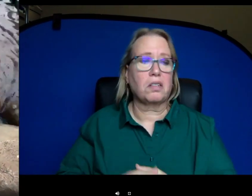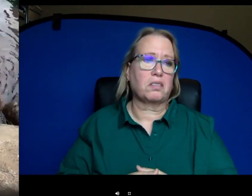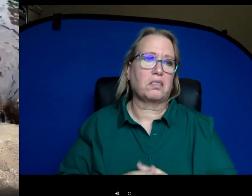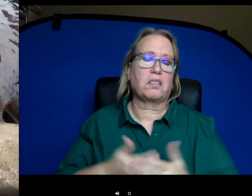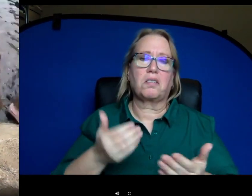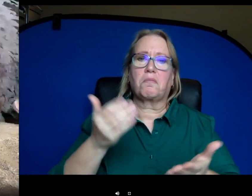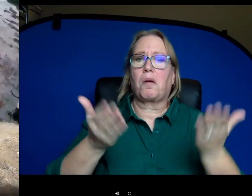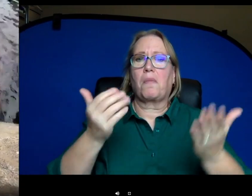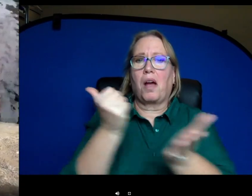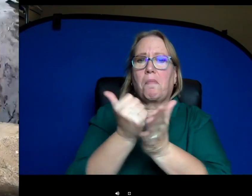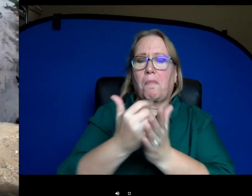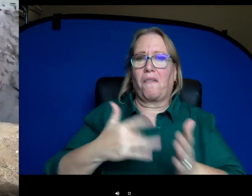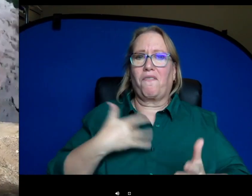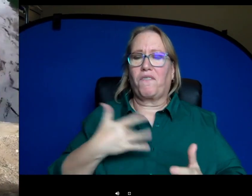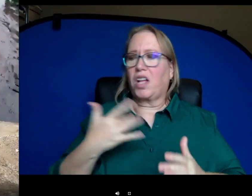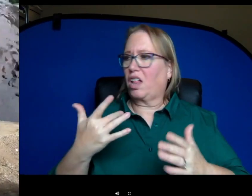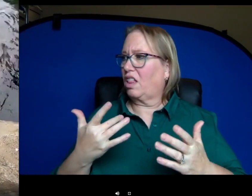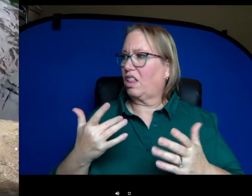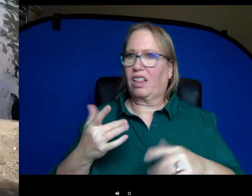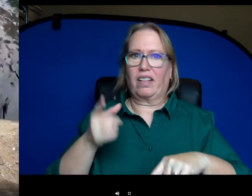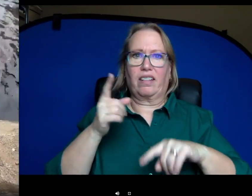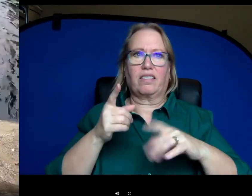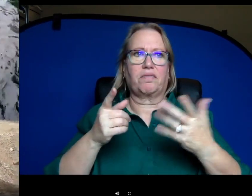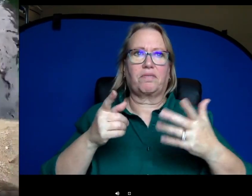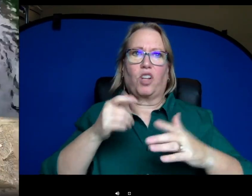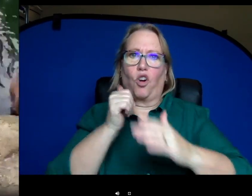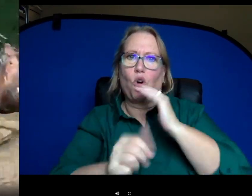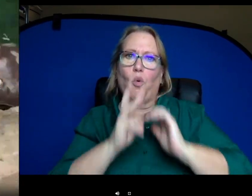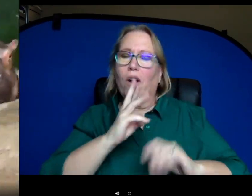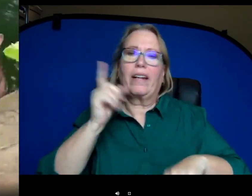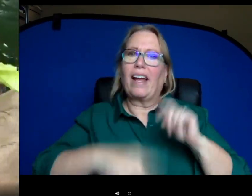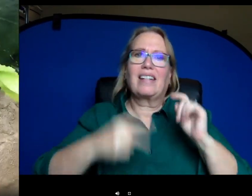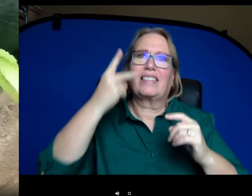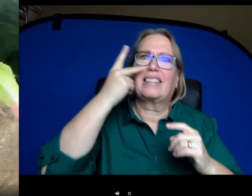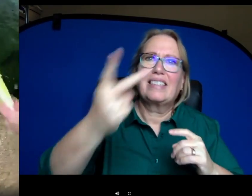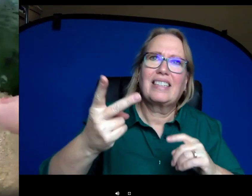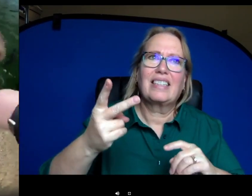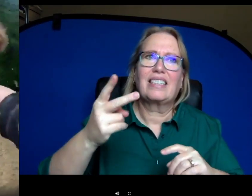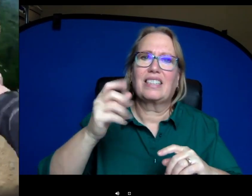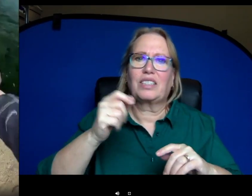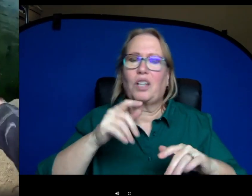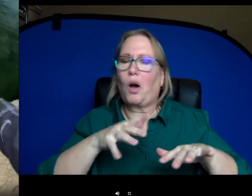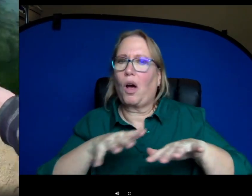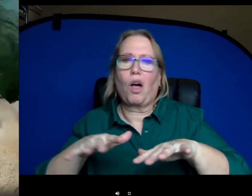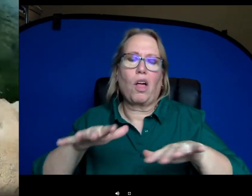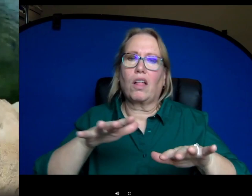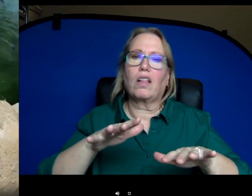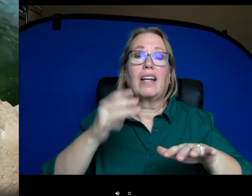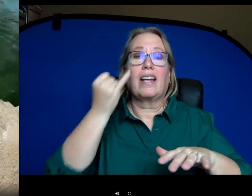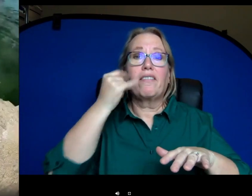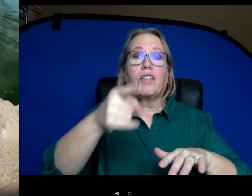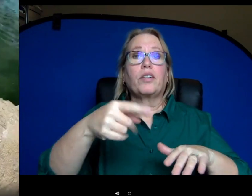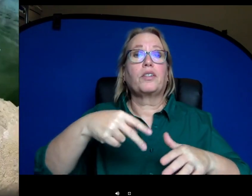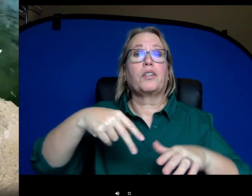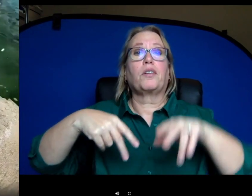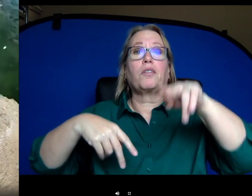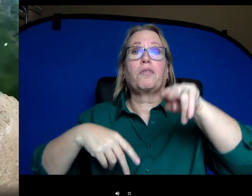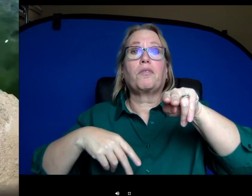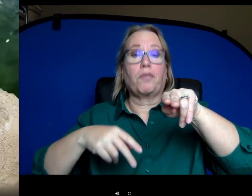the murky waters. The water in Africa isn't always quiet as clear as it is here and you would have no idea there's a hippo under you if they didn't want you